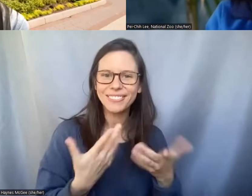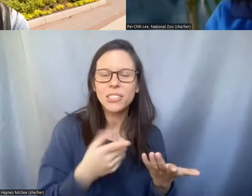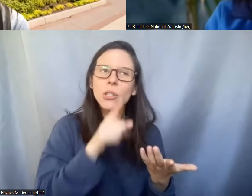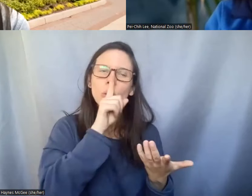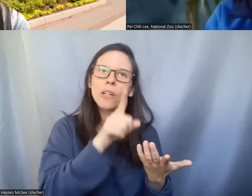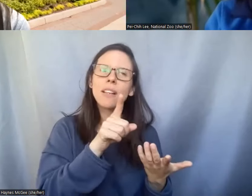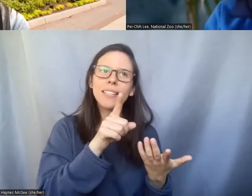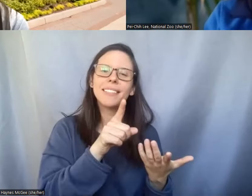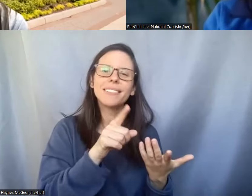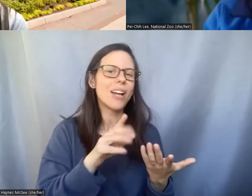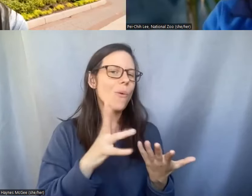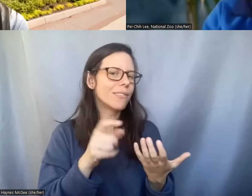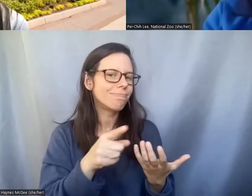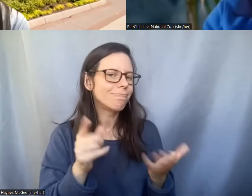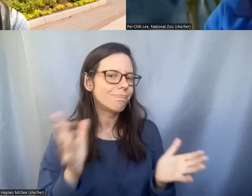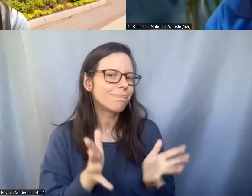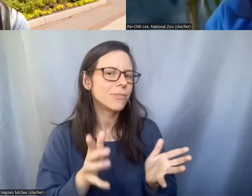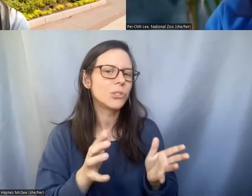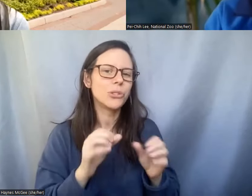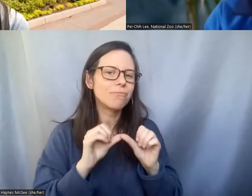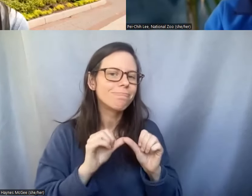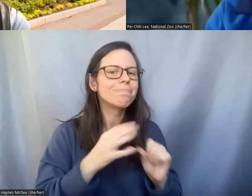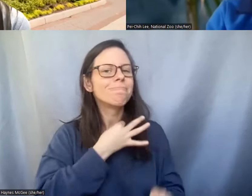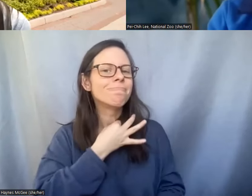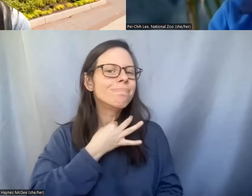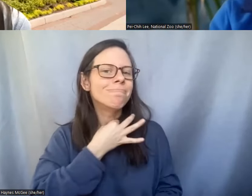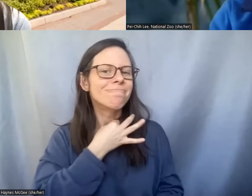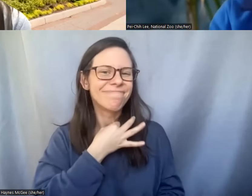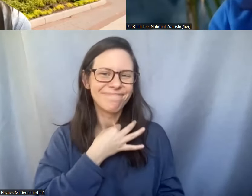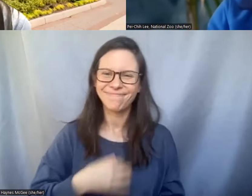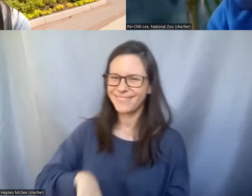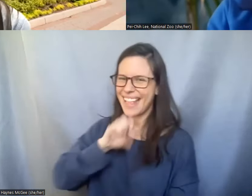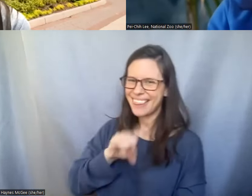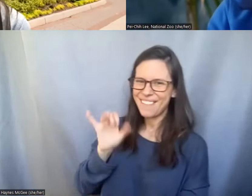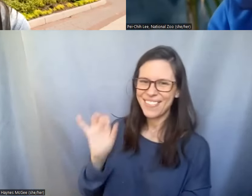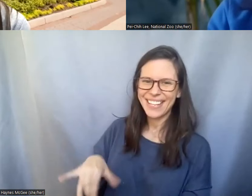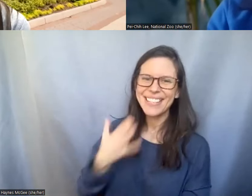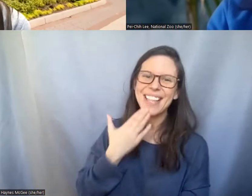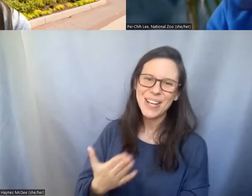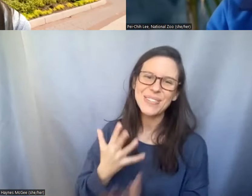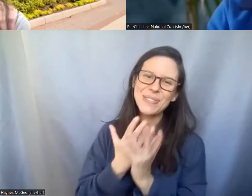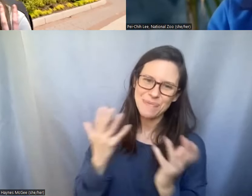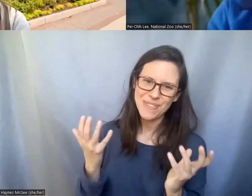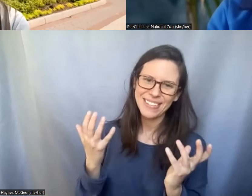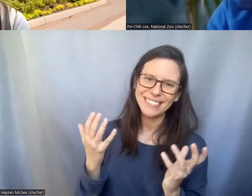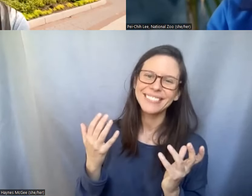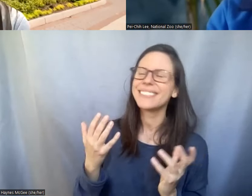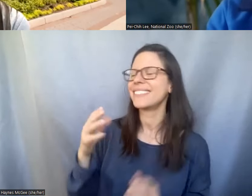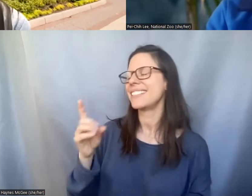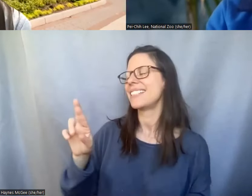Shellie: I love that, thank you so so much Pei-Chih and thank you to everyone watching for